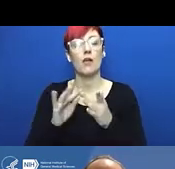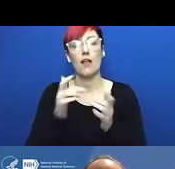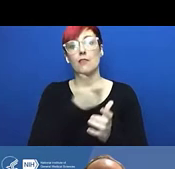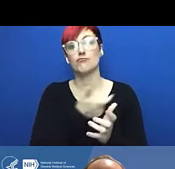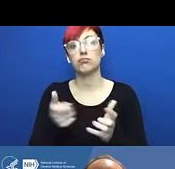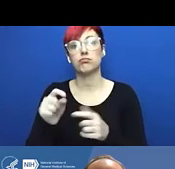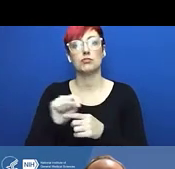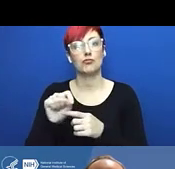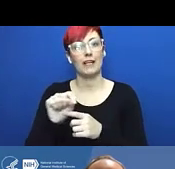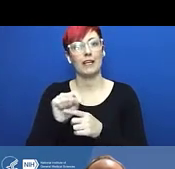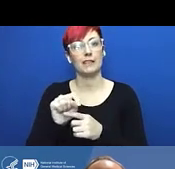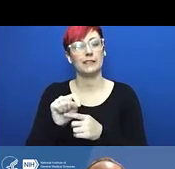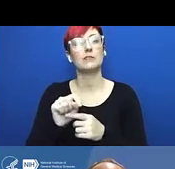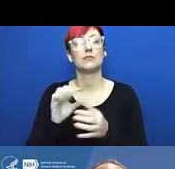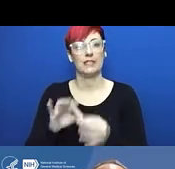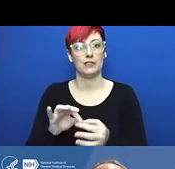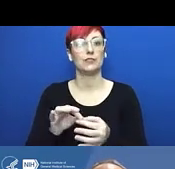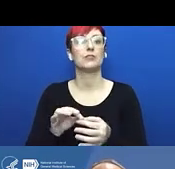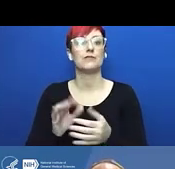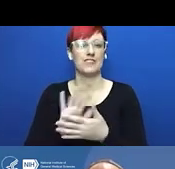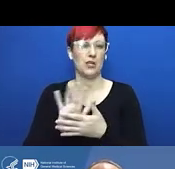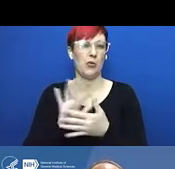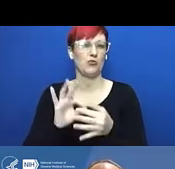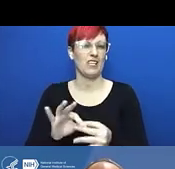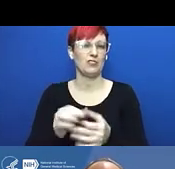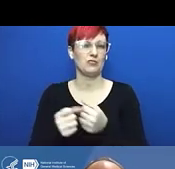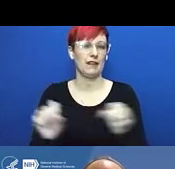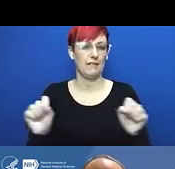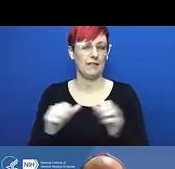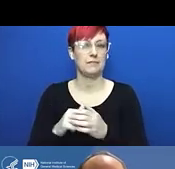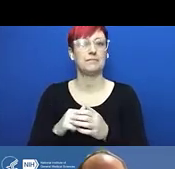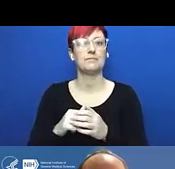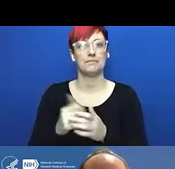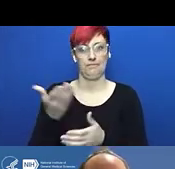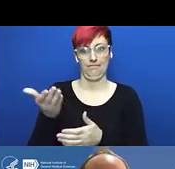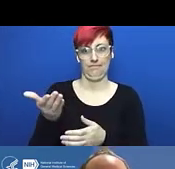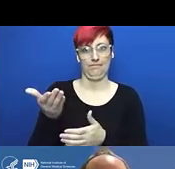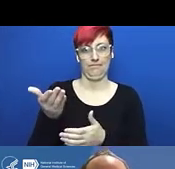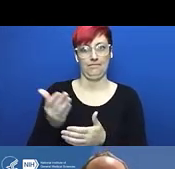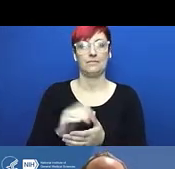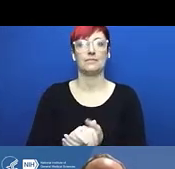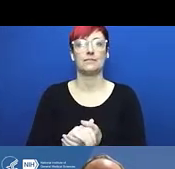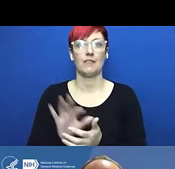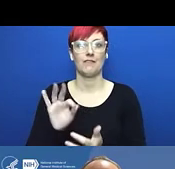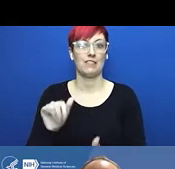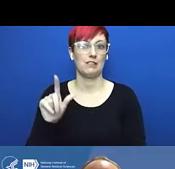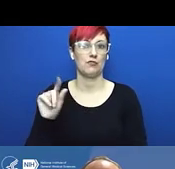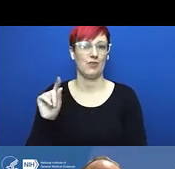their report, that many other institutions also tolerate poor safety cultures and practices,